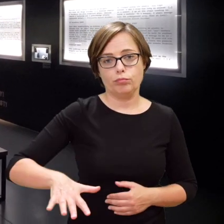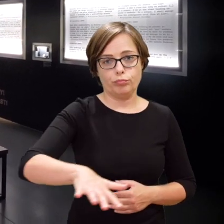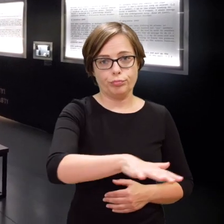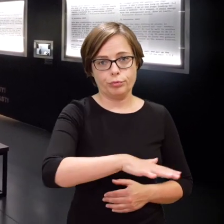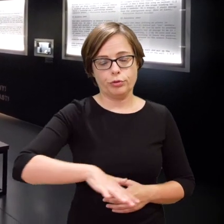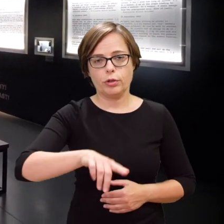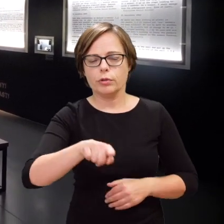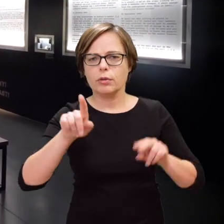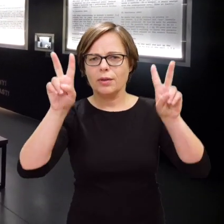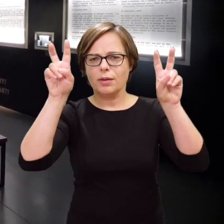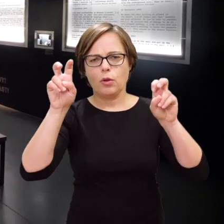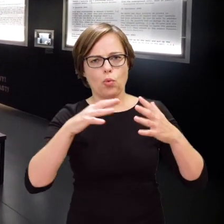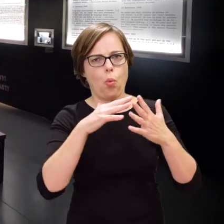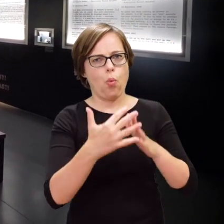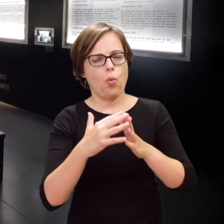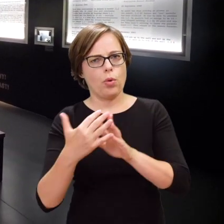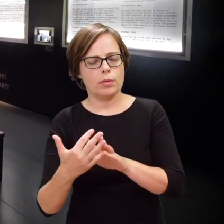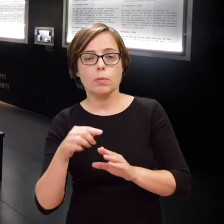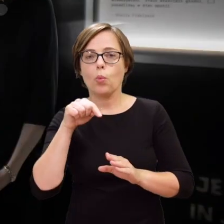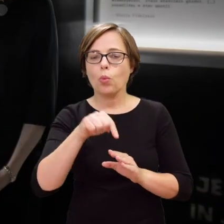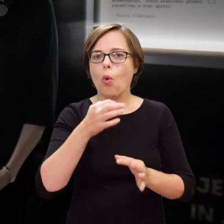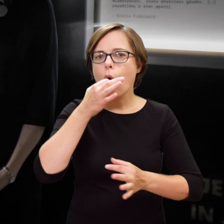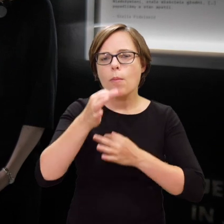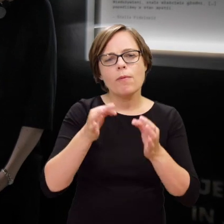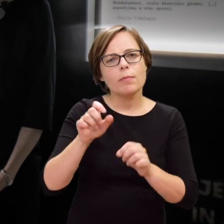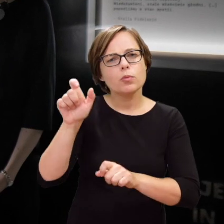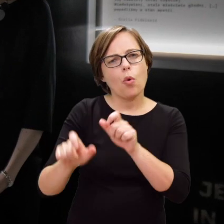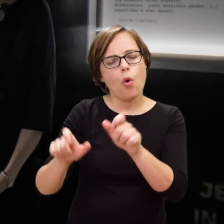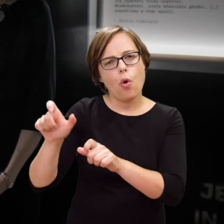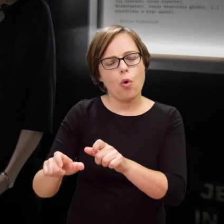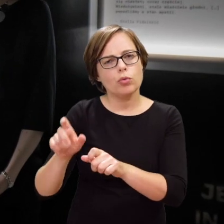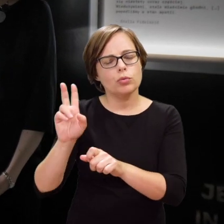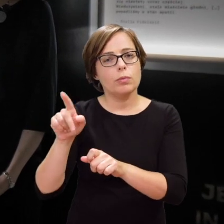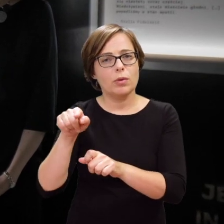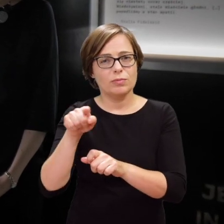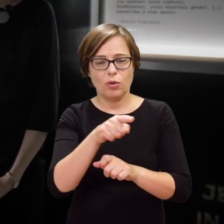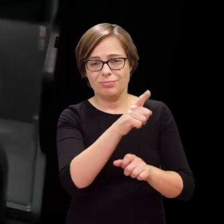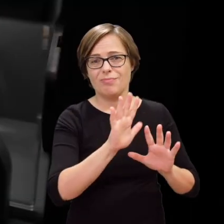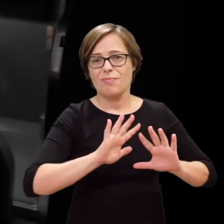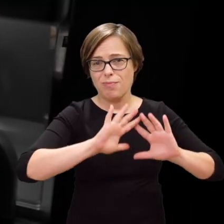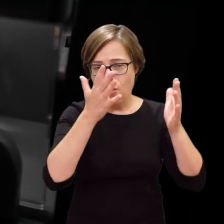This section is called ‘The Ruins’ as it is devoted to those who remained in the rubble